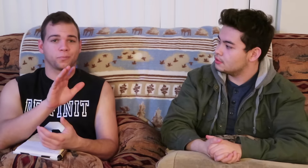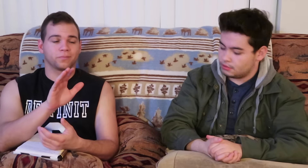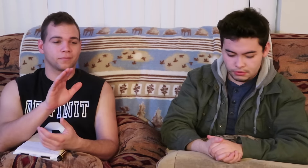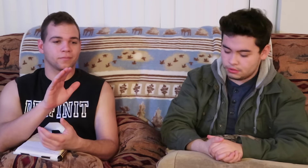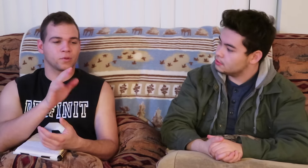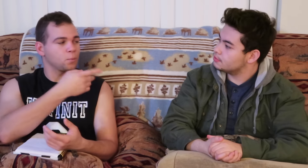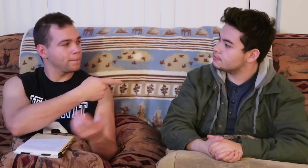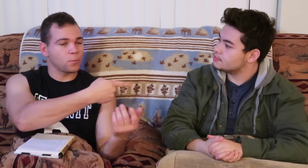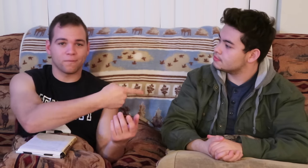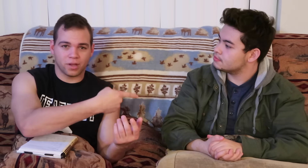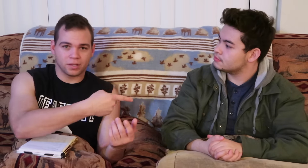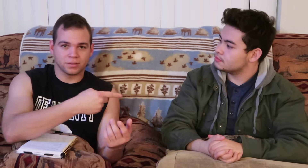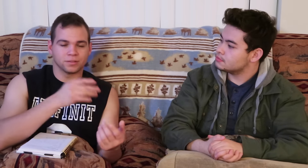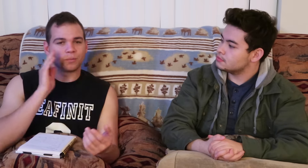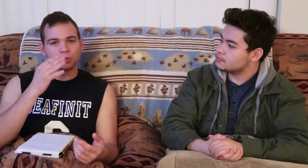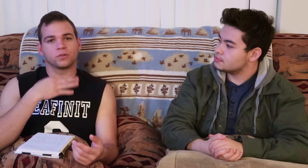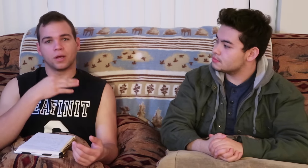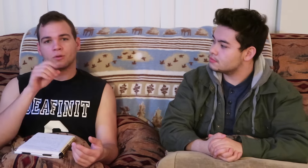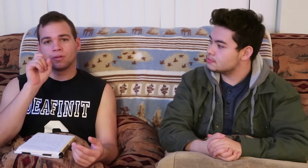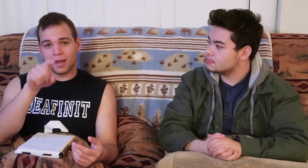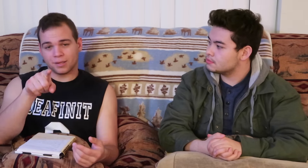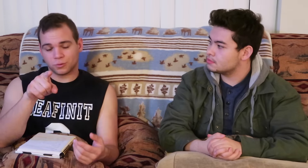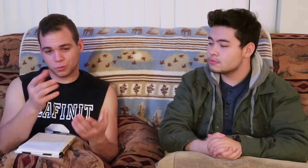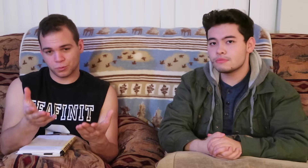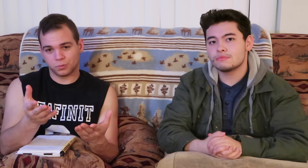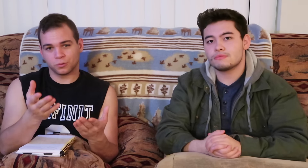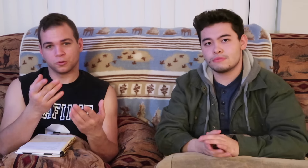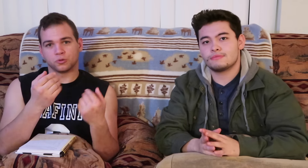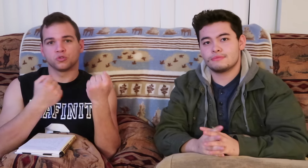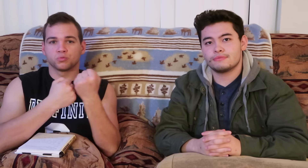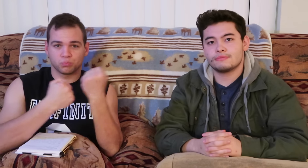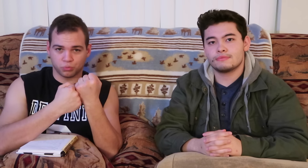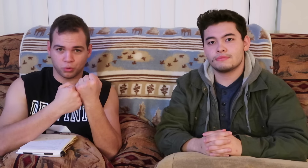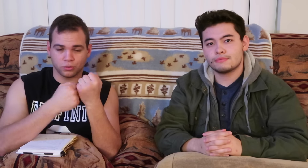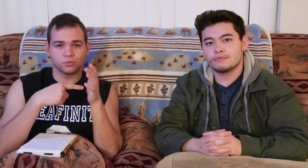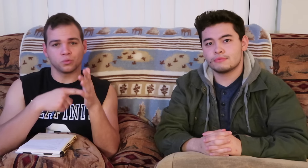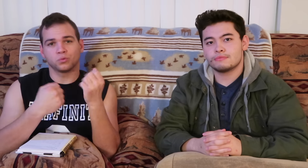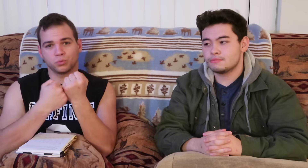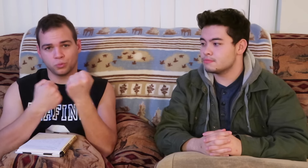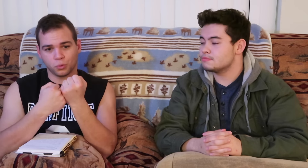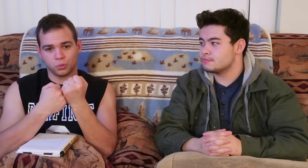so, both of us would like to ask you to support, show support